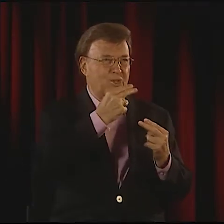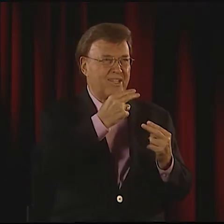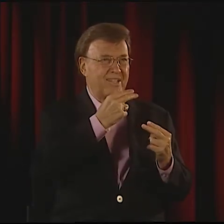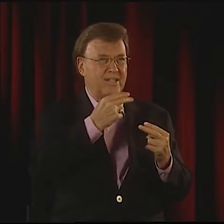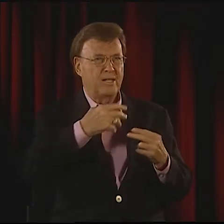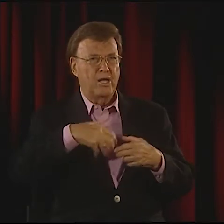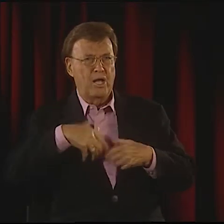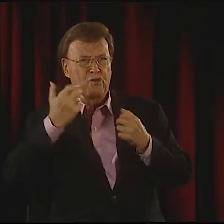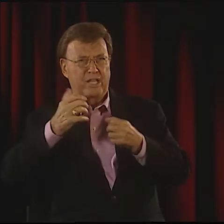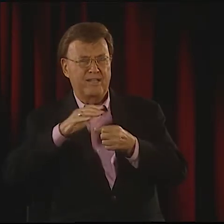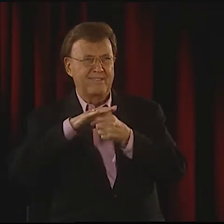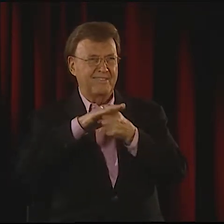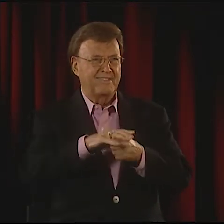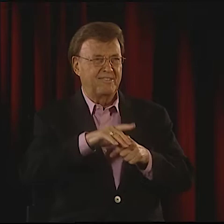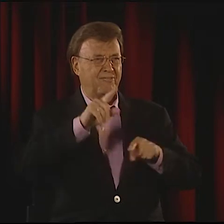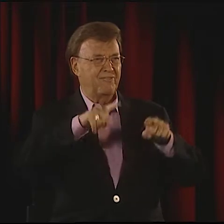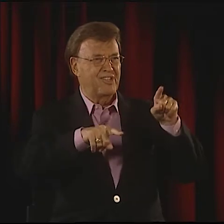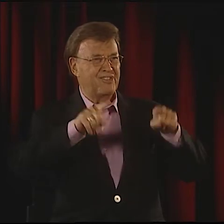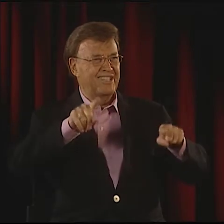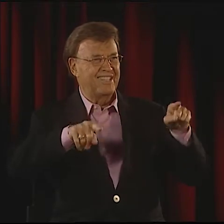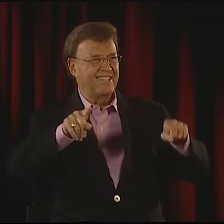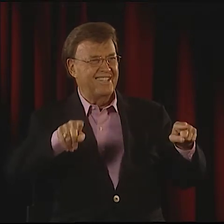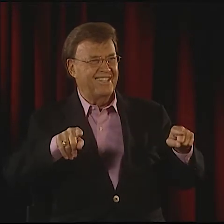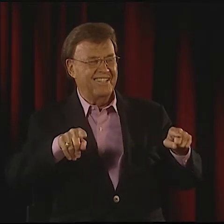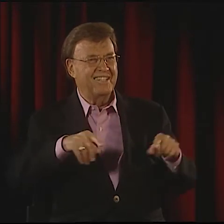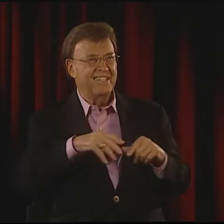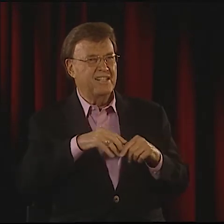BUT IT'S NOT LIMITED.